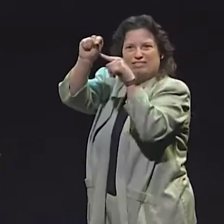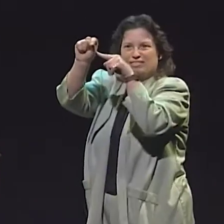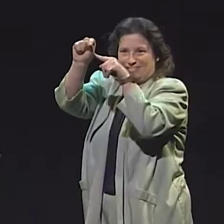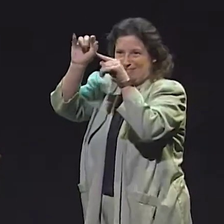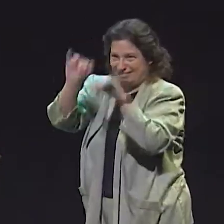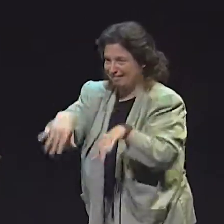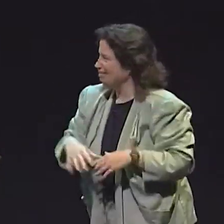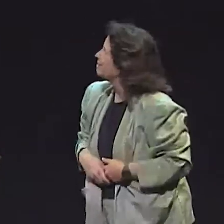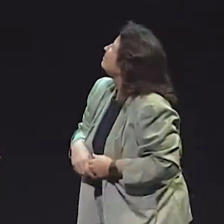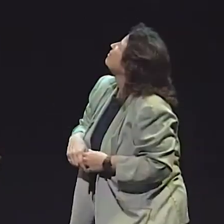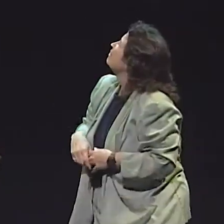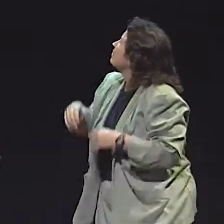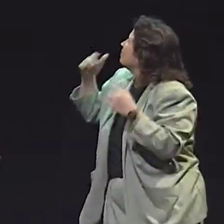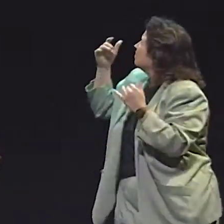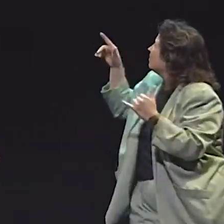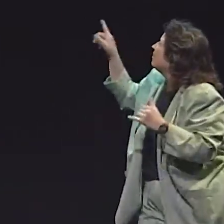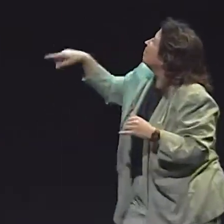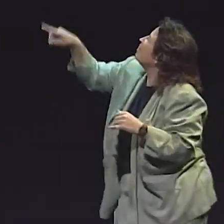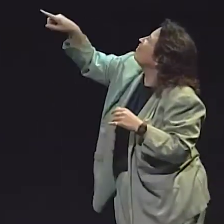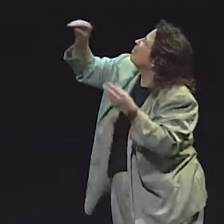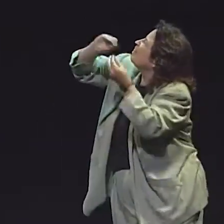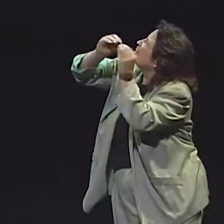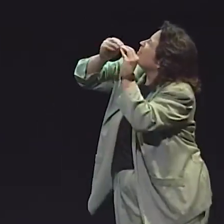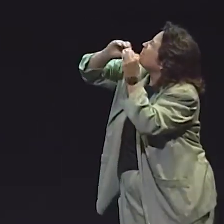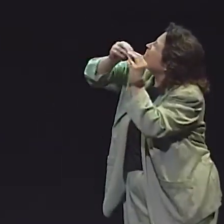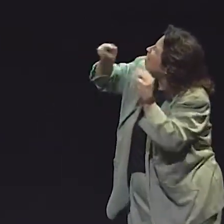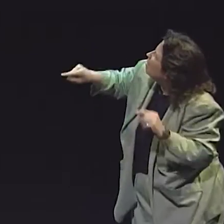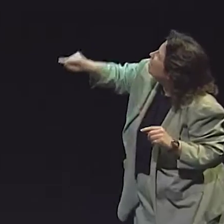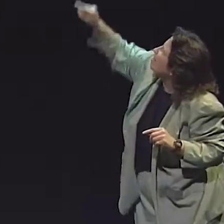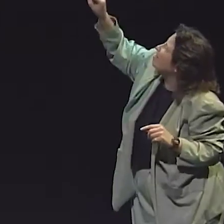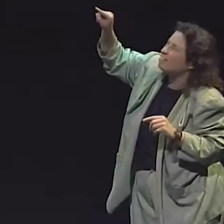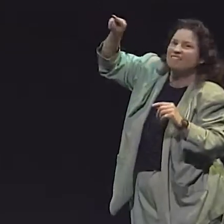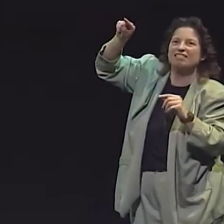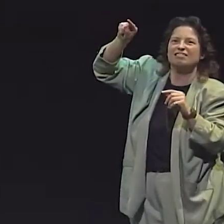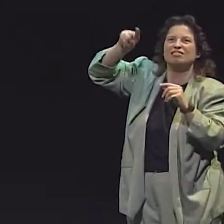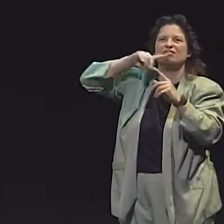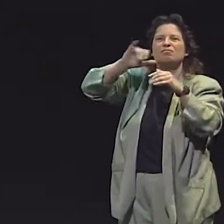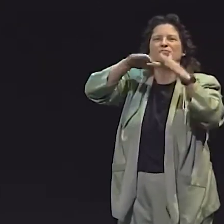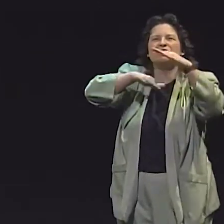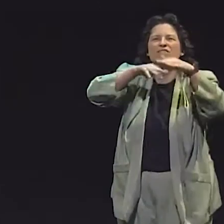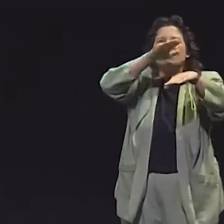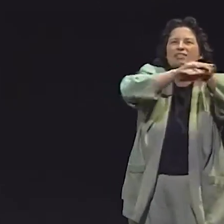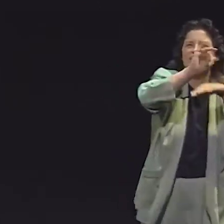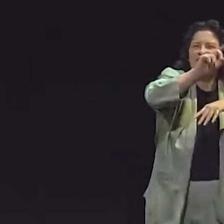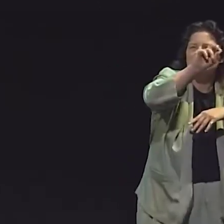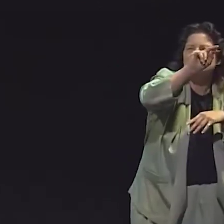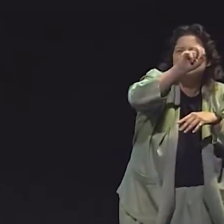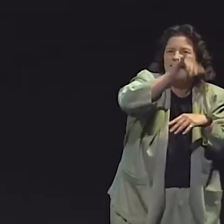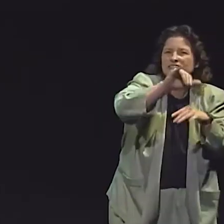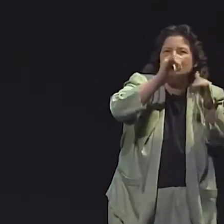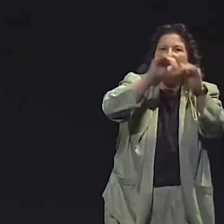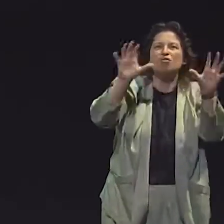AND THEN AFTER THEIR EXPERIENCE IN THE LAB AND IN THE PROGRAM, WE GAVE THEM A POST-TEST IN THE SPRING